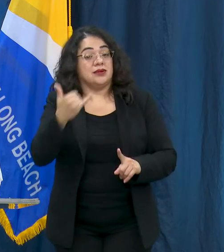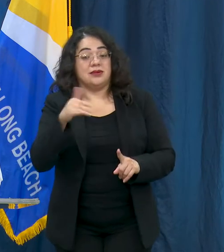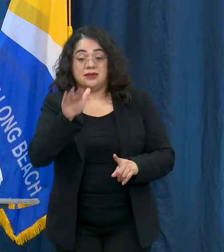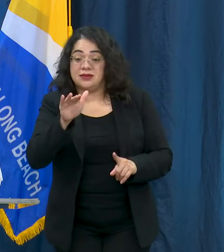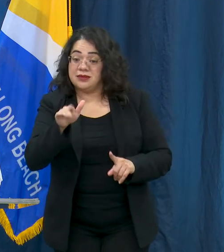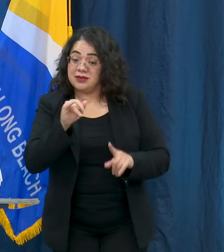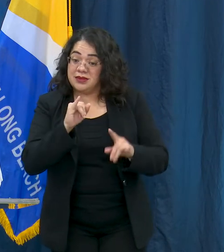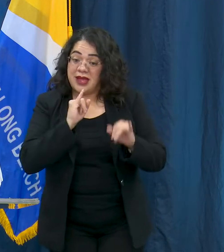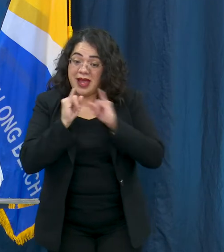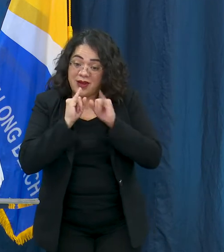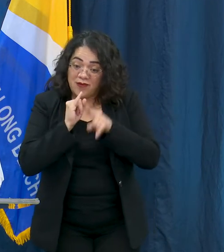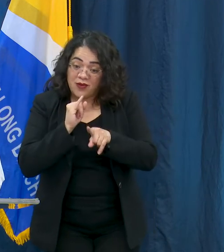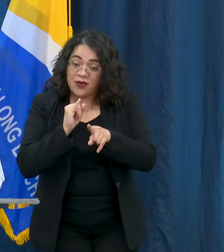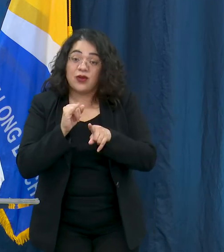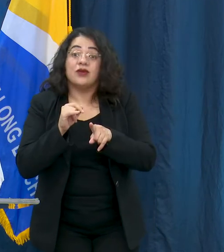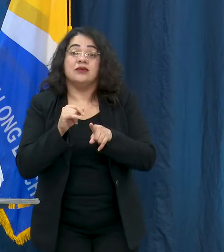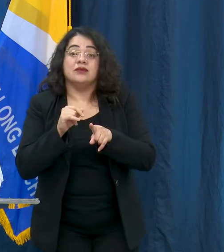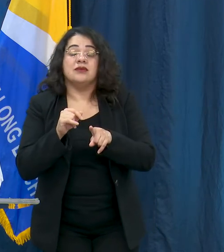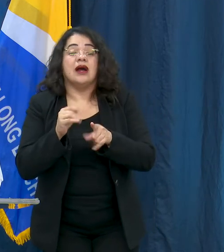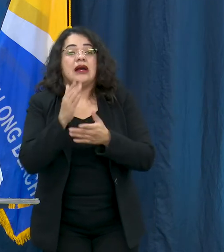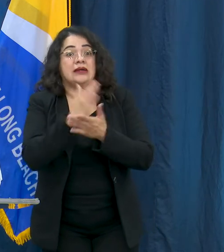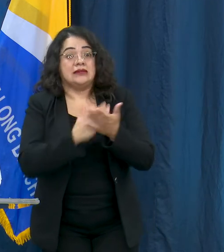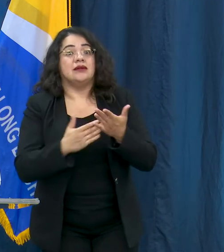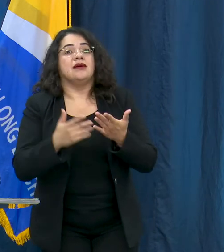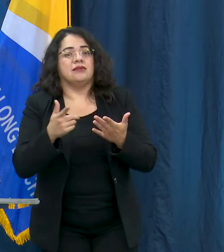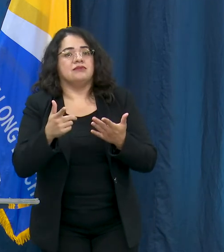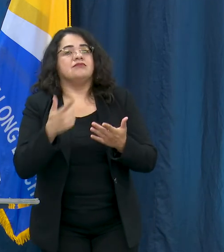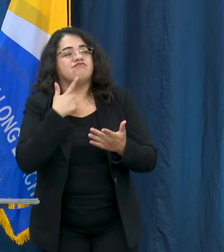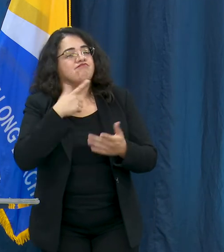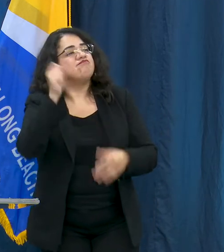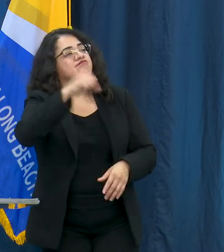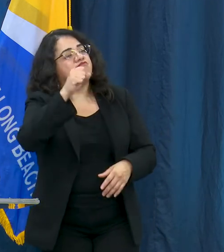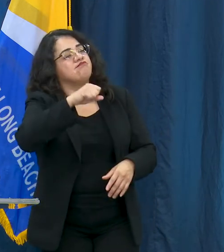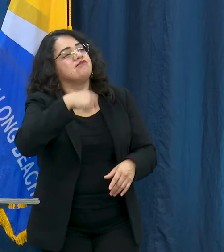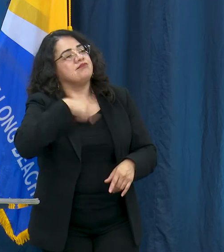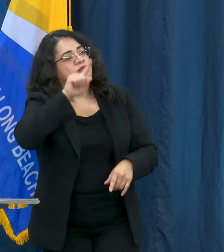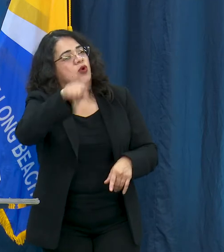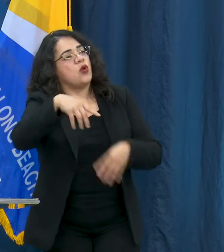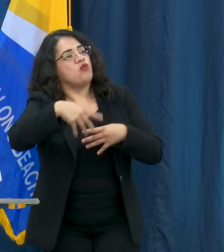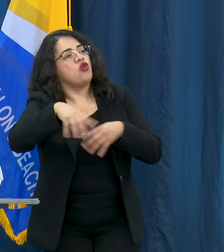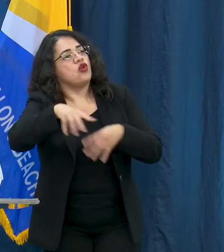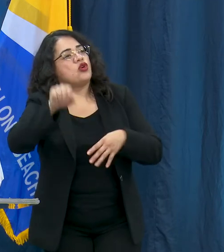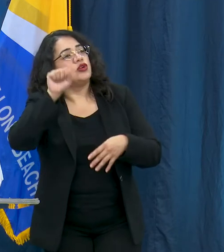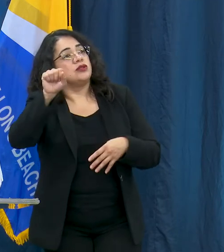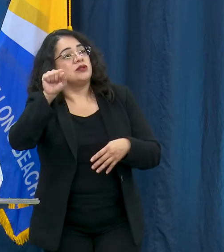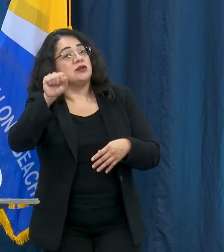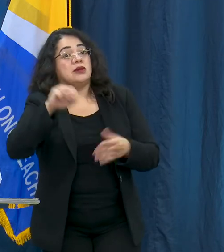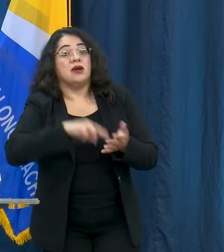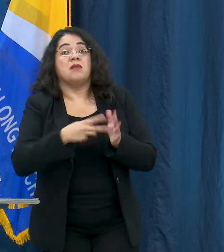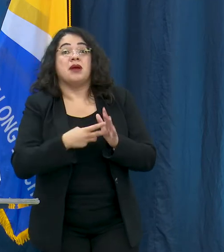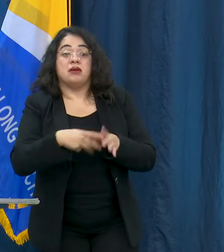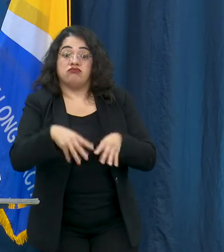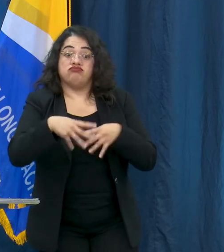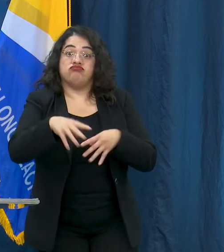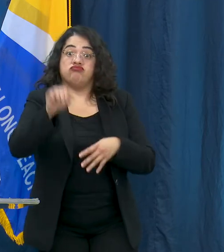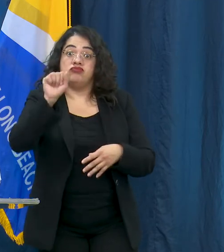We have had some people who have said yes however just them saying that doesn't necessarily mean that's